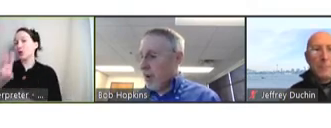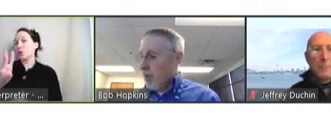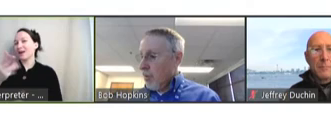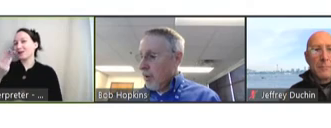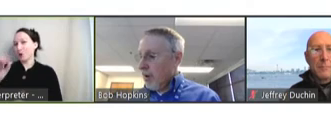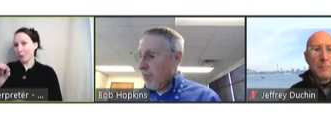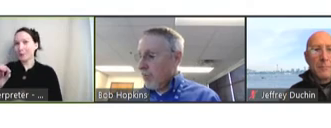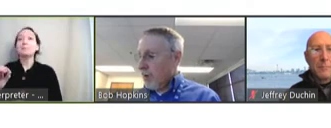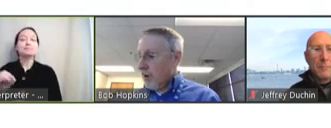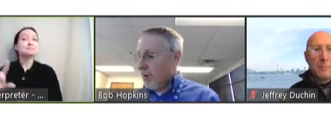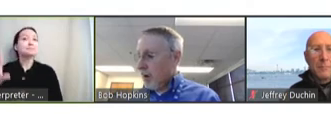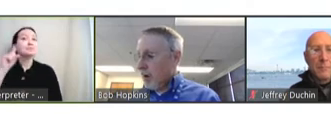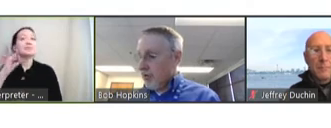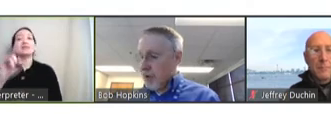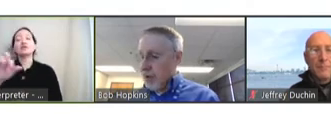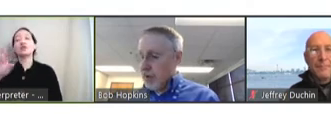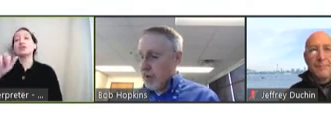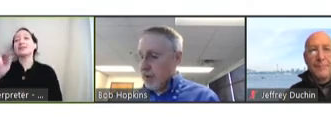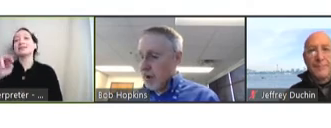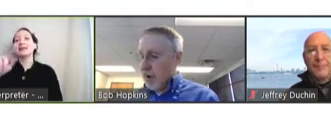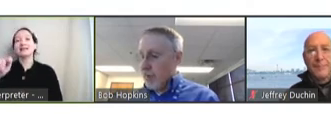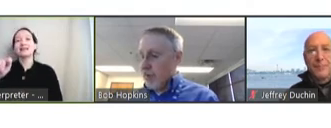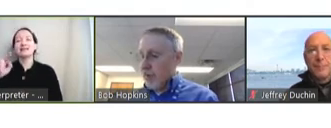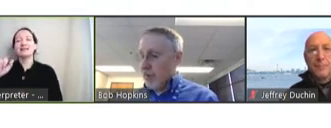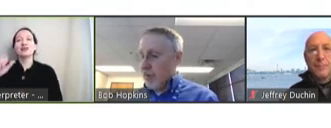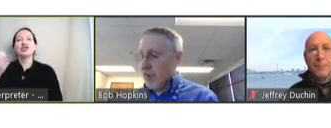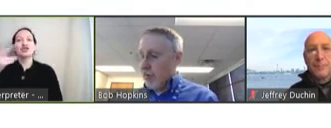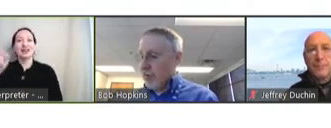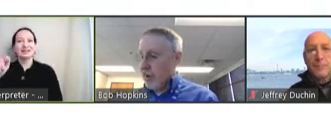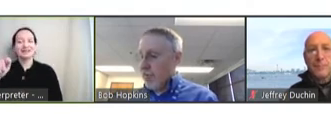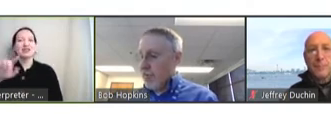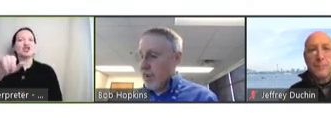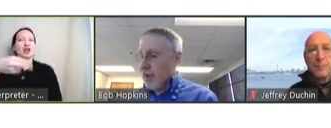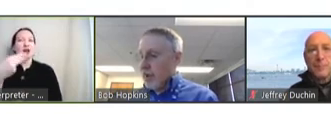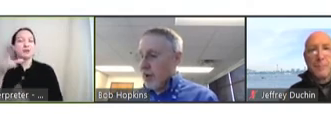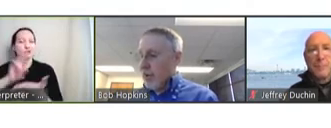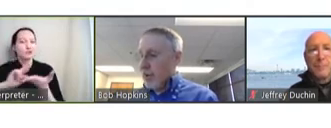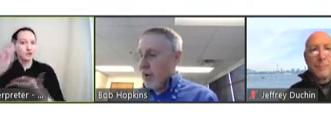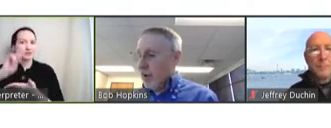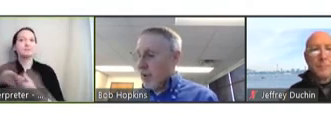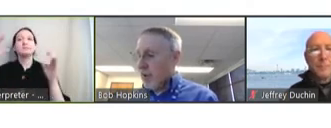We'll hear from Dr. Anita Shet at Johns Hopkins University, Dr. Peter Hotez from